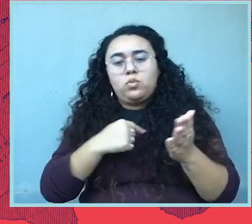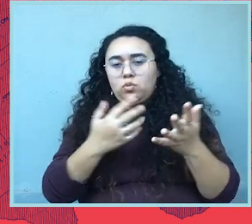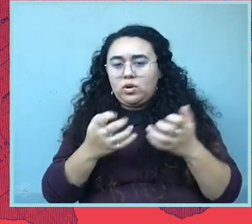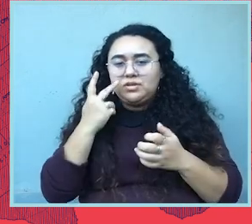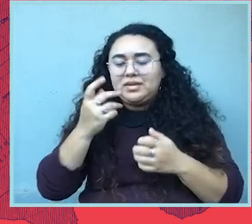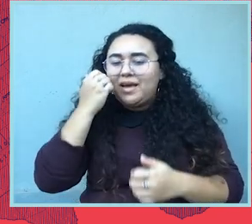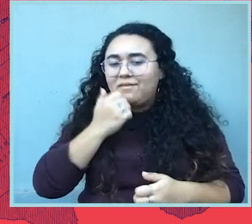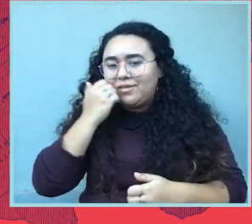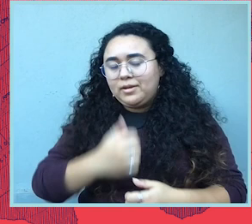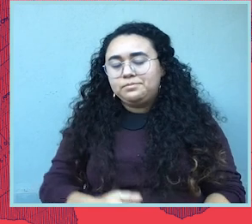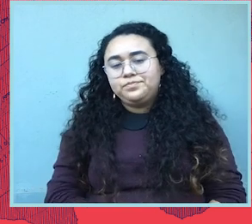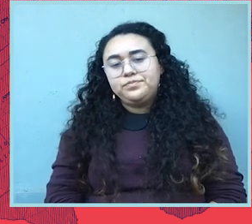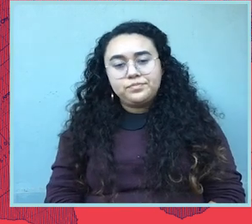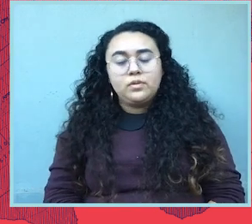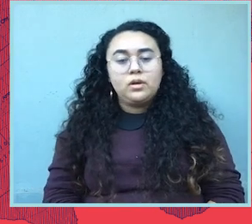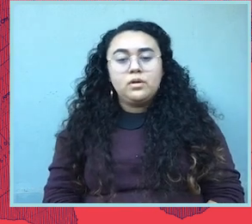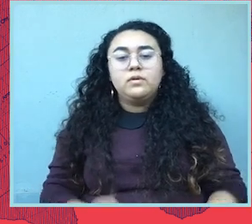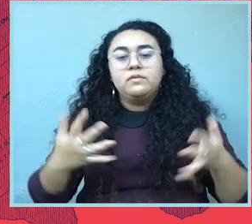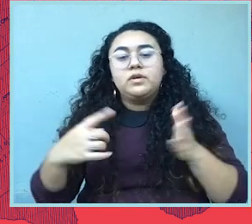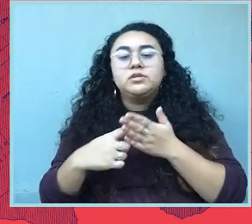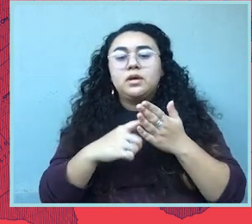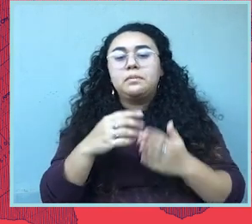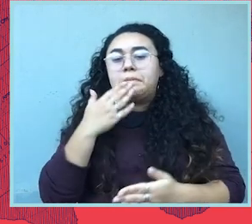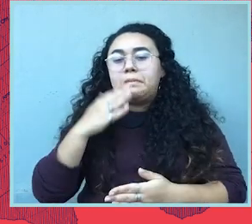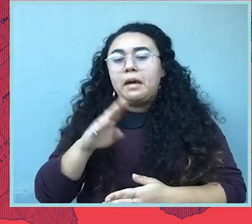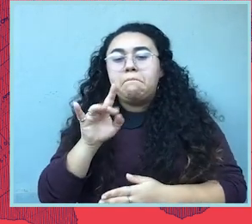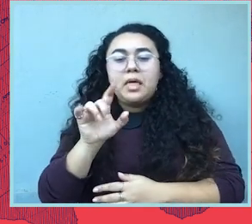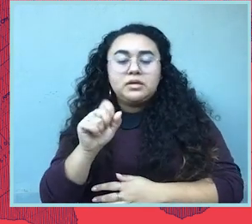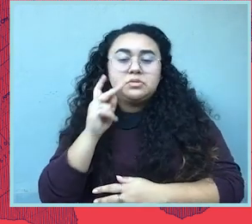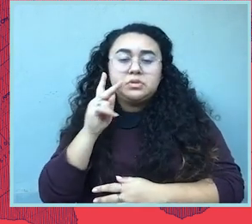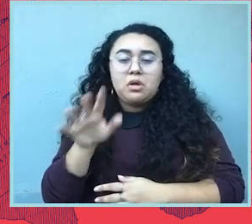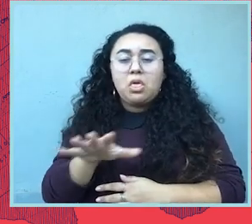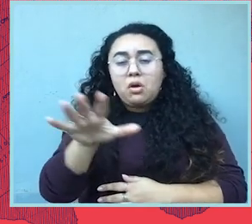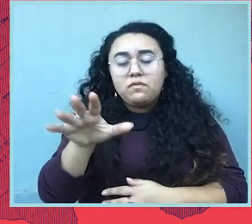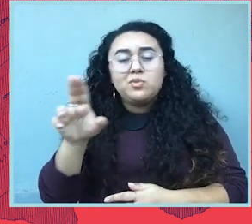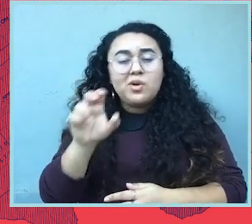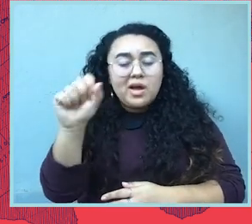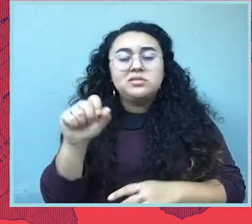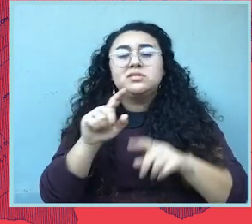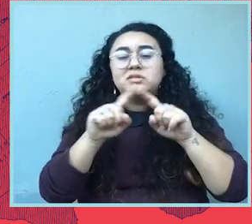we want to see in our daily lives. We've discussed these bad bills that we're seeing across the country, across all the